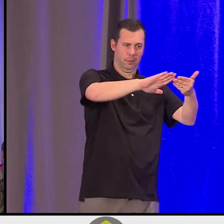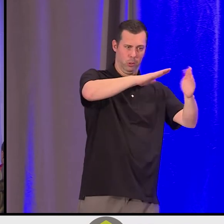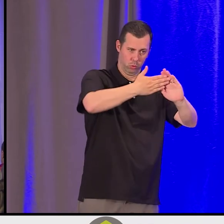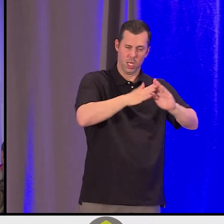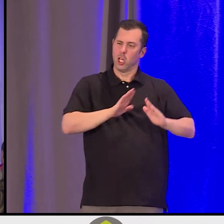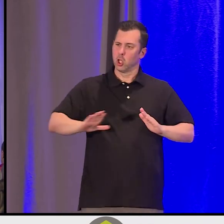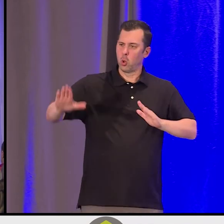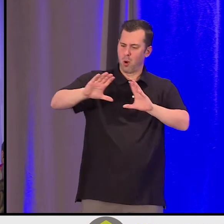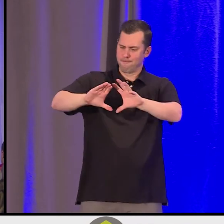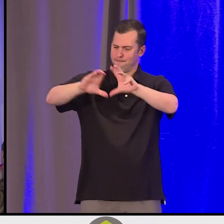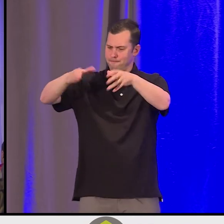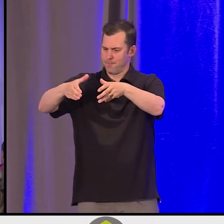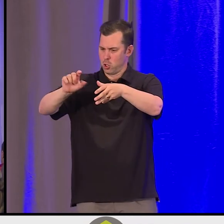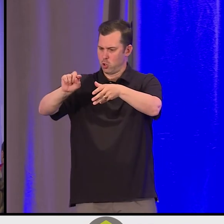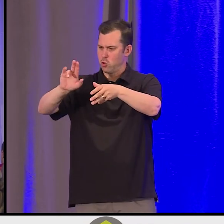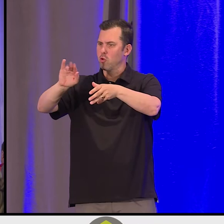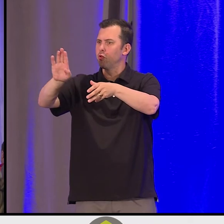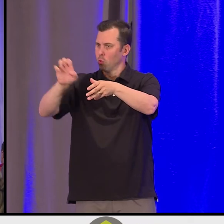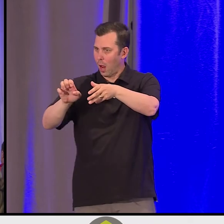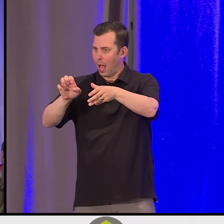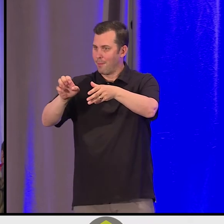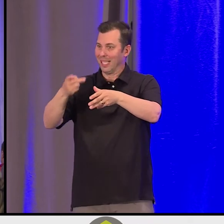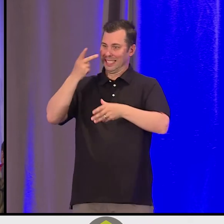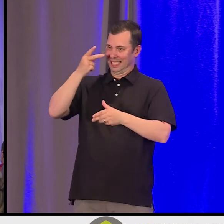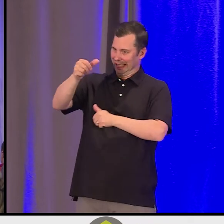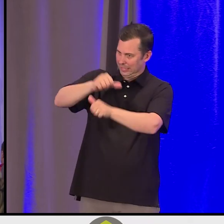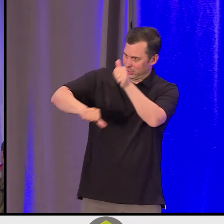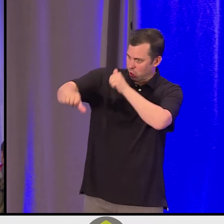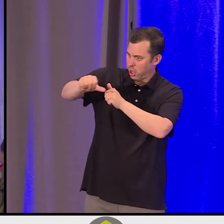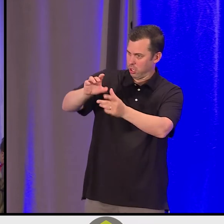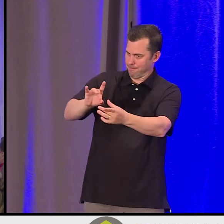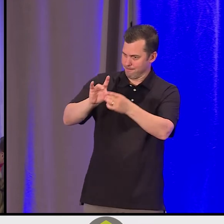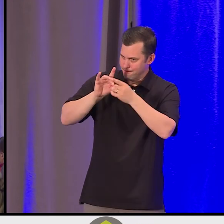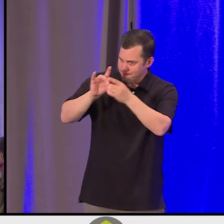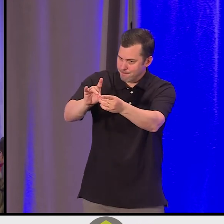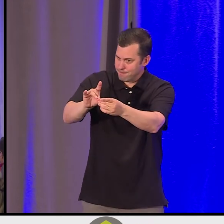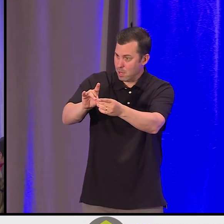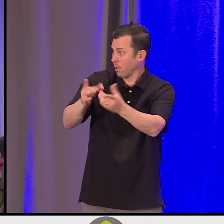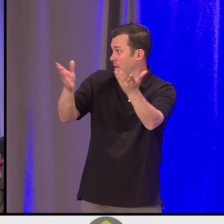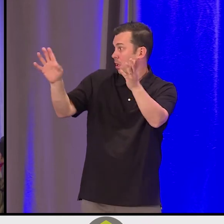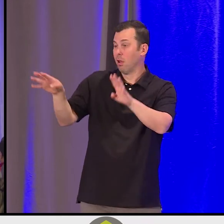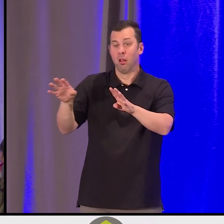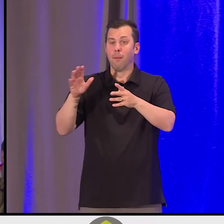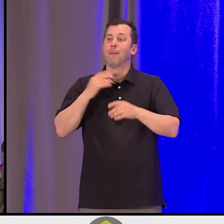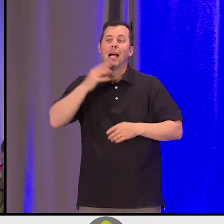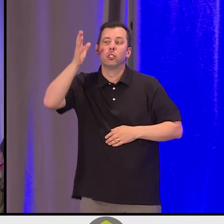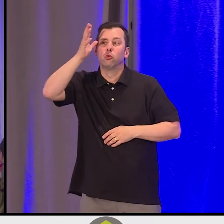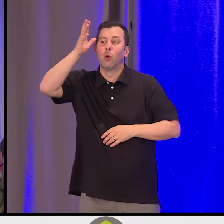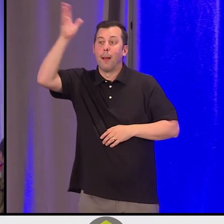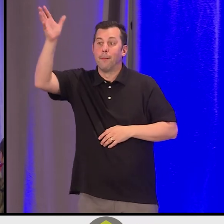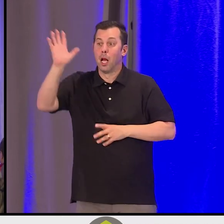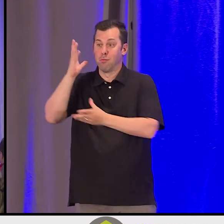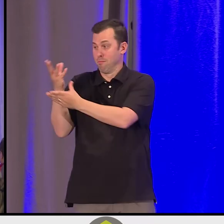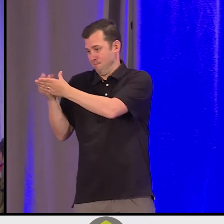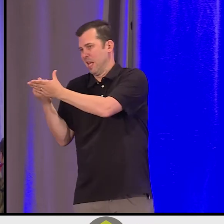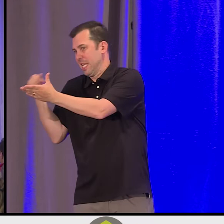So you can truly see one another, truly nourish one another. "Watch the birds," late Grandpa would say. "They'll teach you about life.